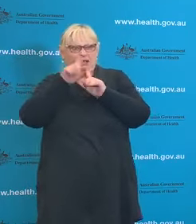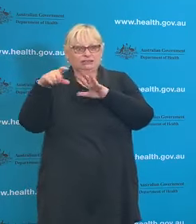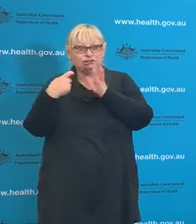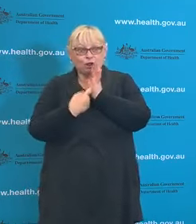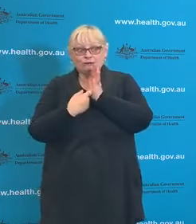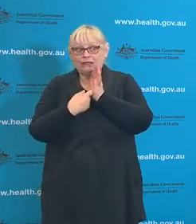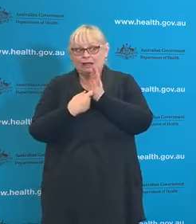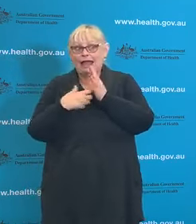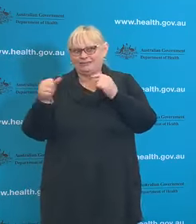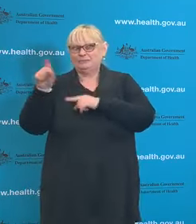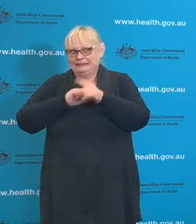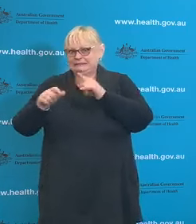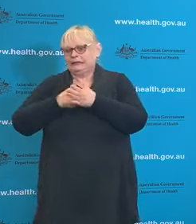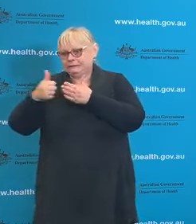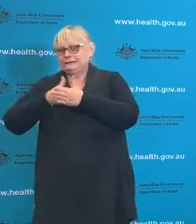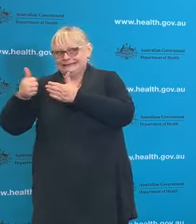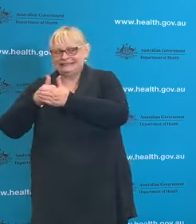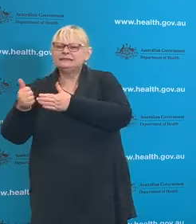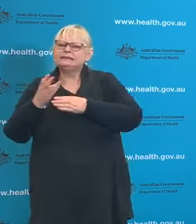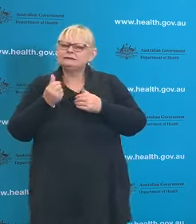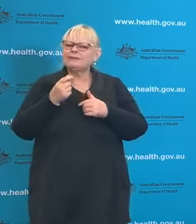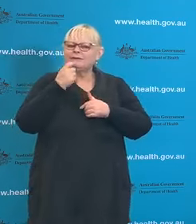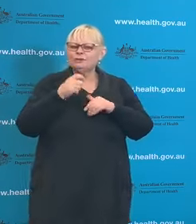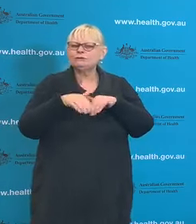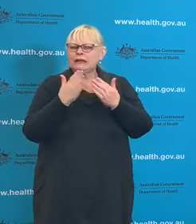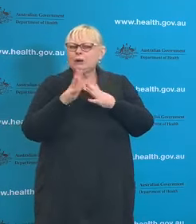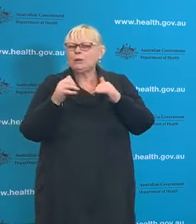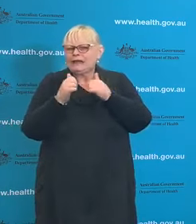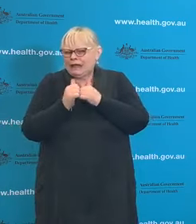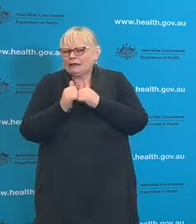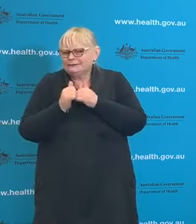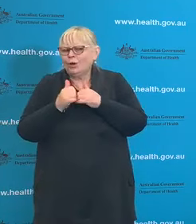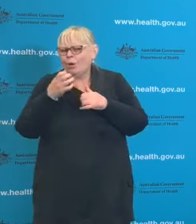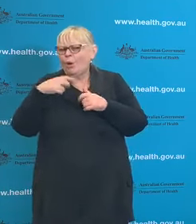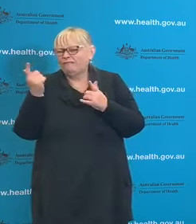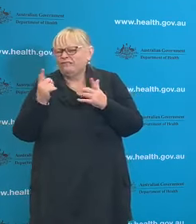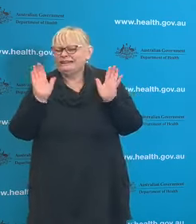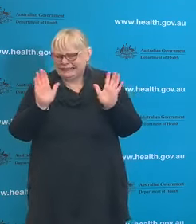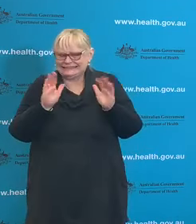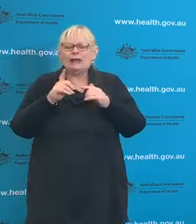days off, but AHPPC has continued to meet on a very regular basis. So we go on